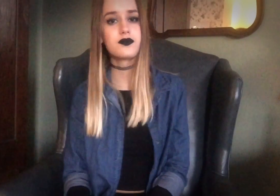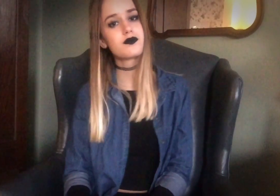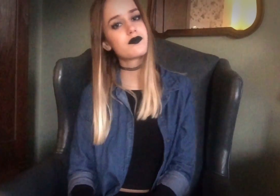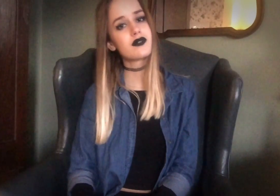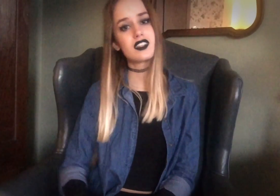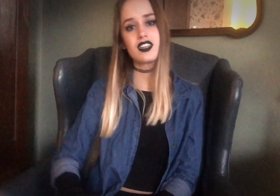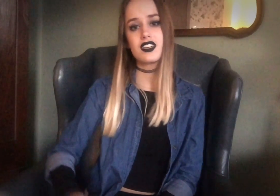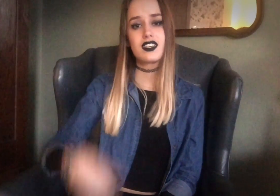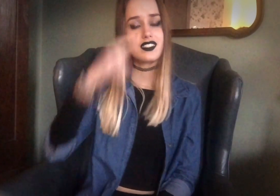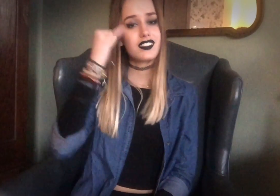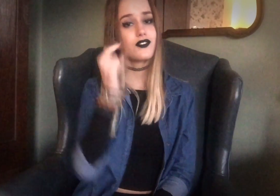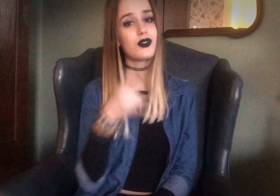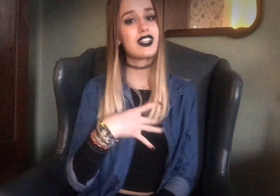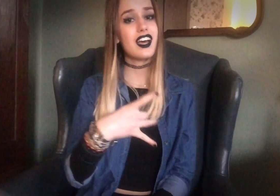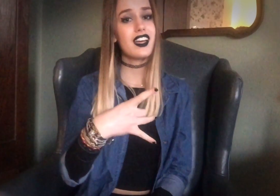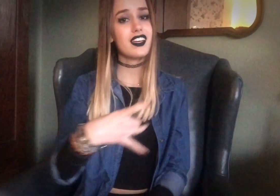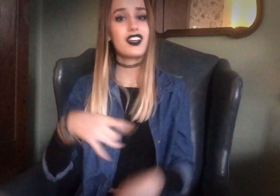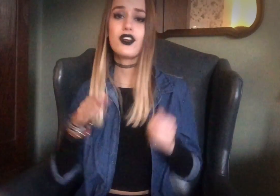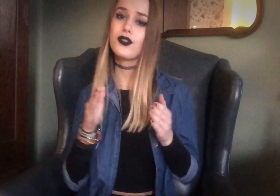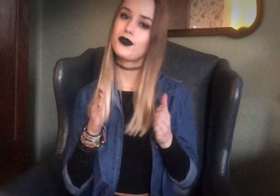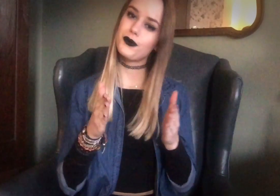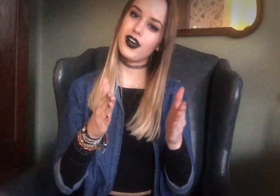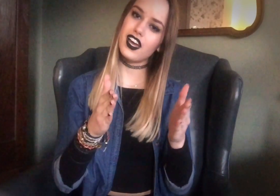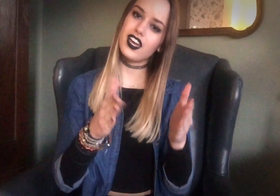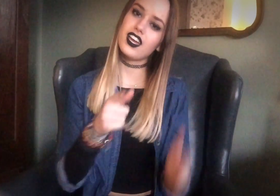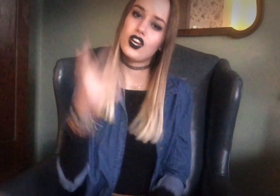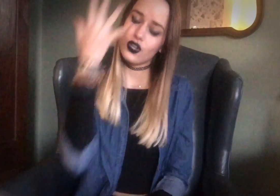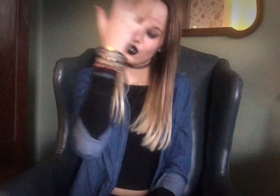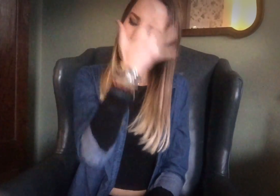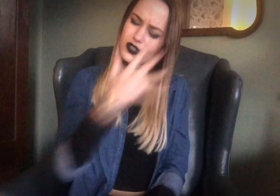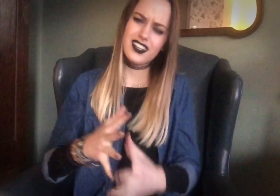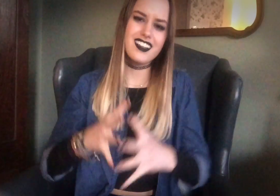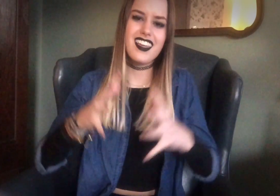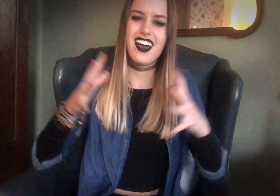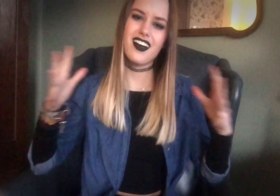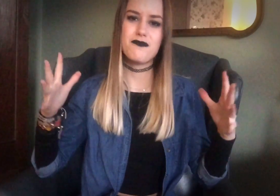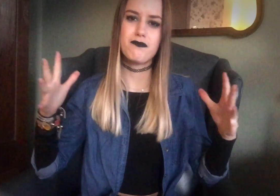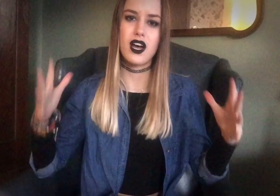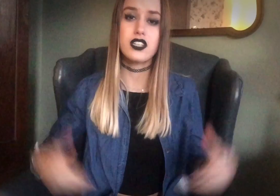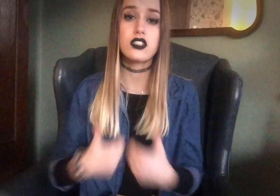'Cause if you like the way you look that much